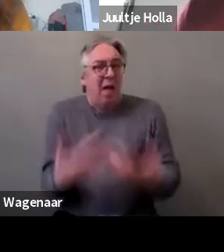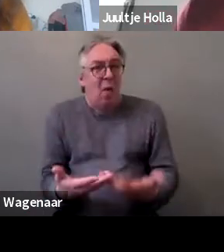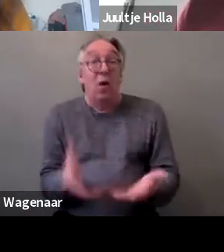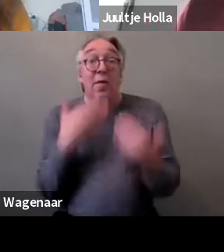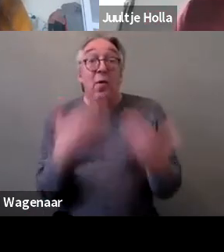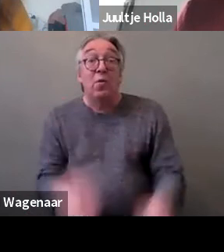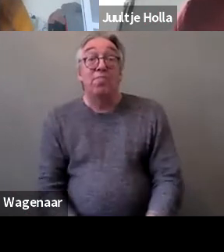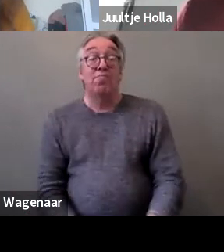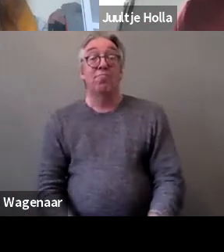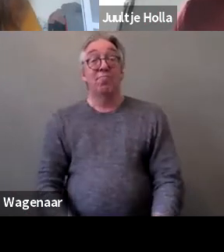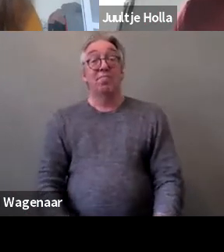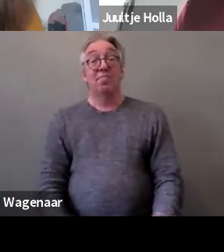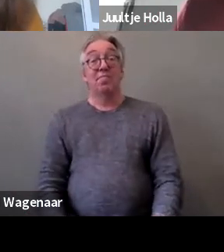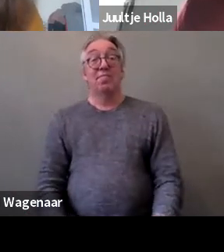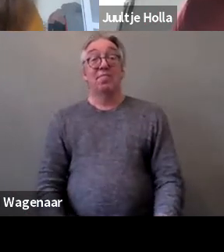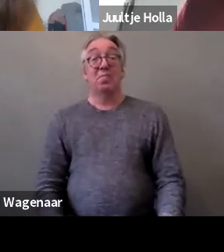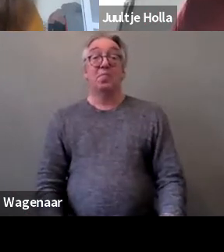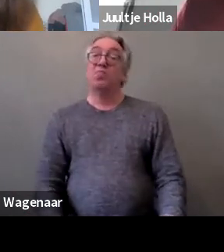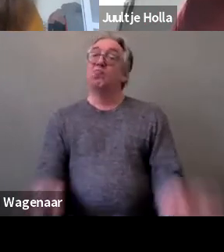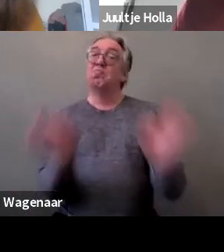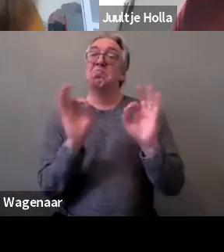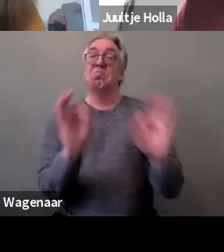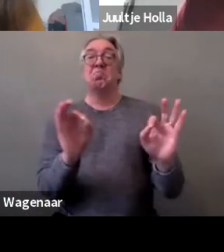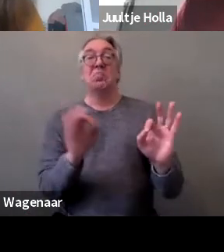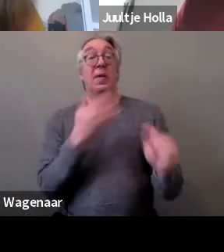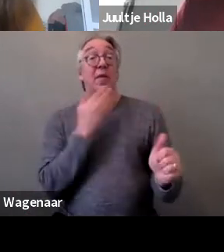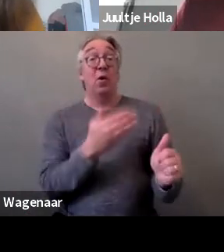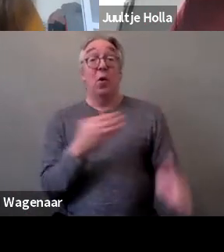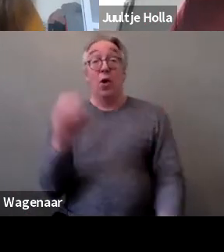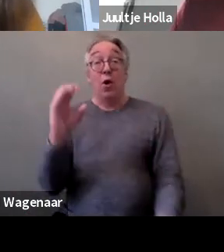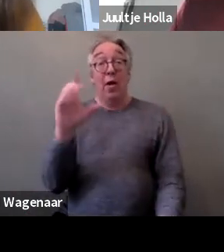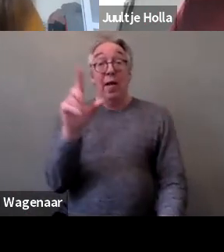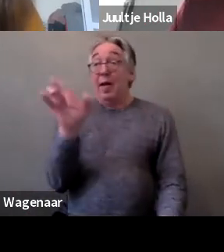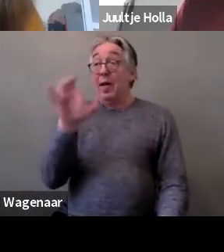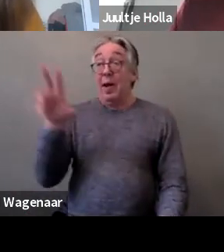Thank you very much. Claire, if you want to reply to that question.